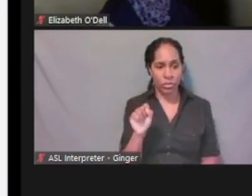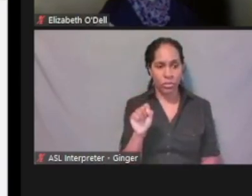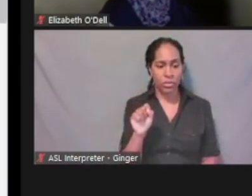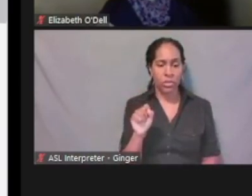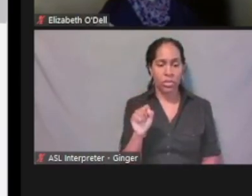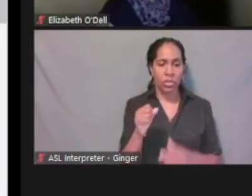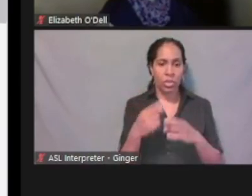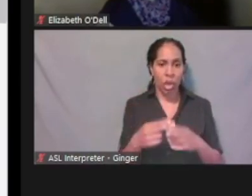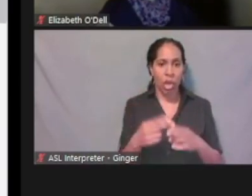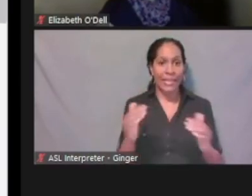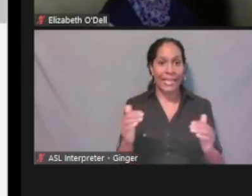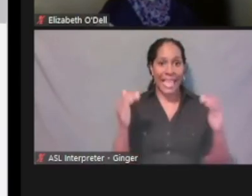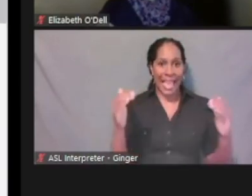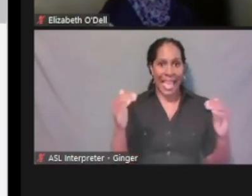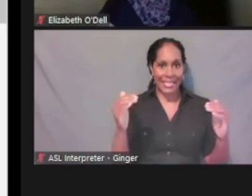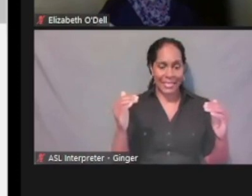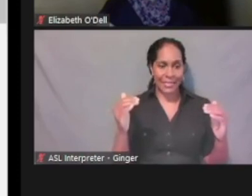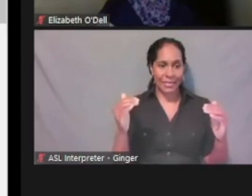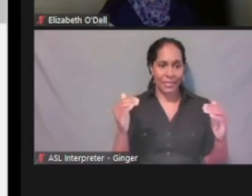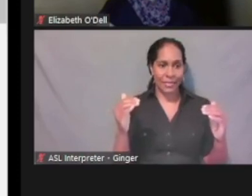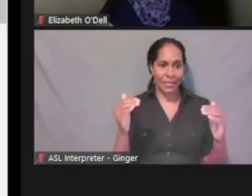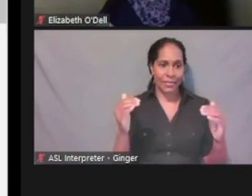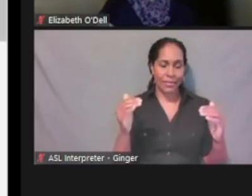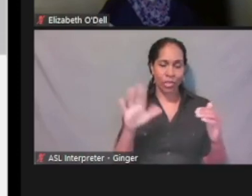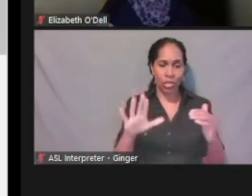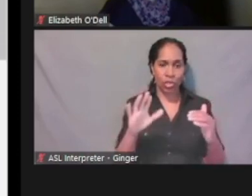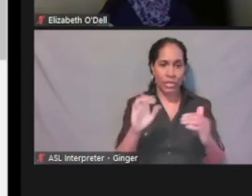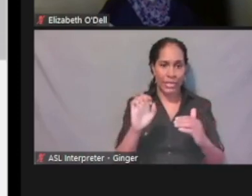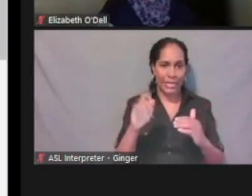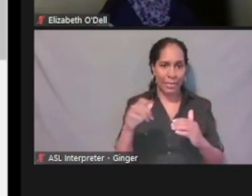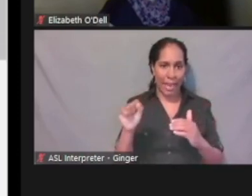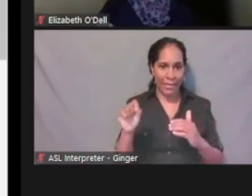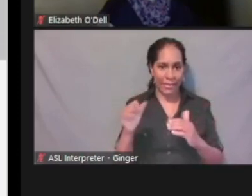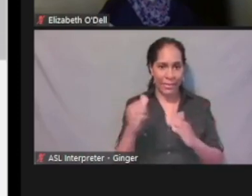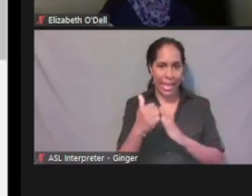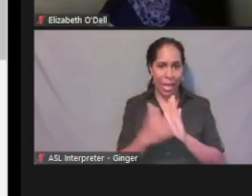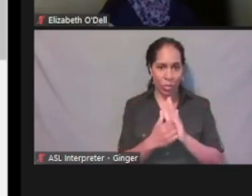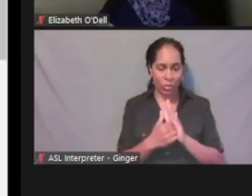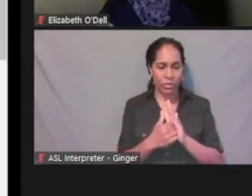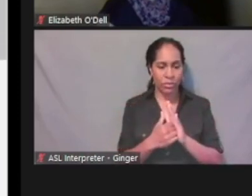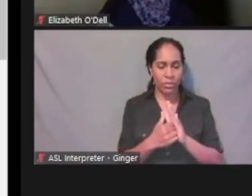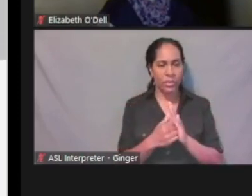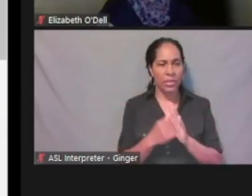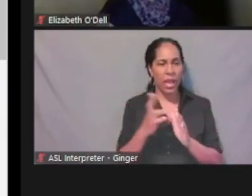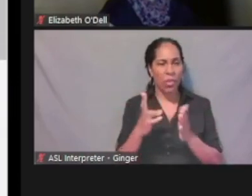that we talked about, the receiving notices. So, I'm gonna log into a different area here.